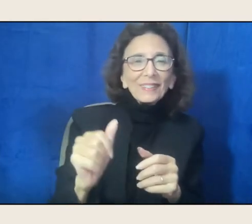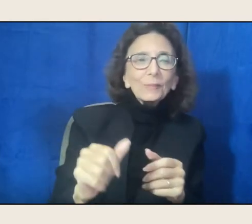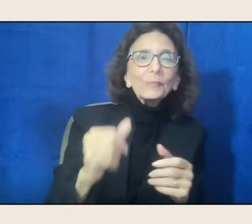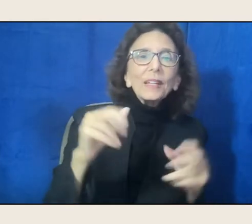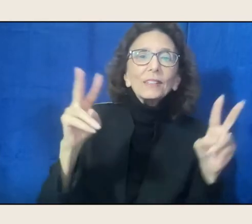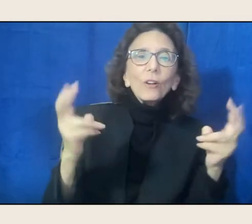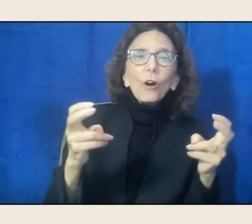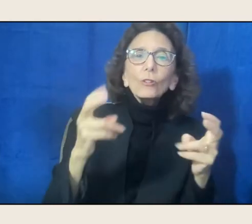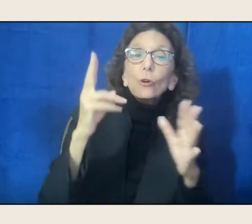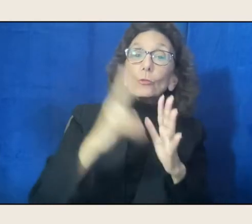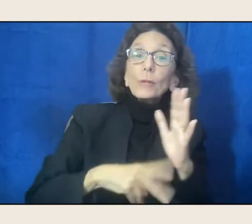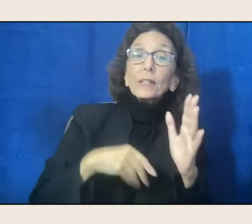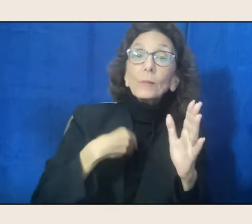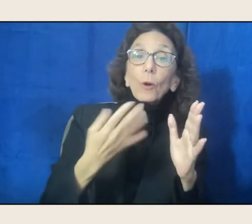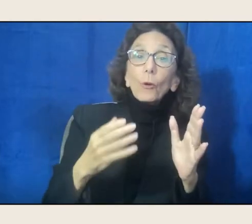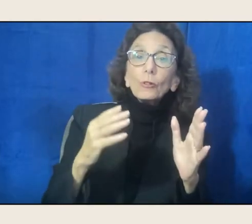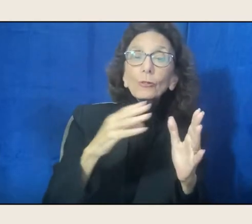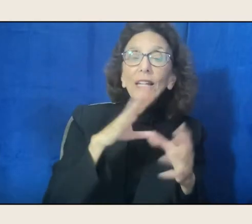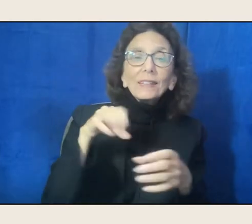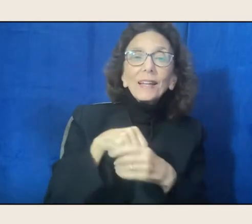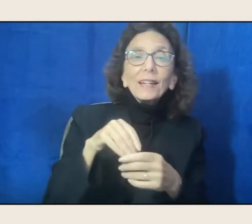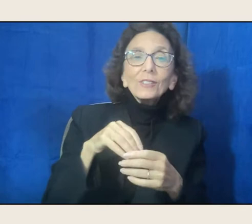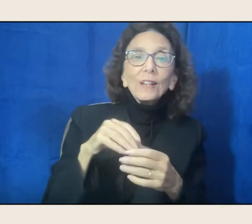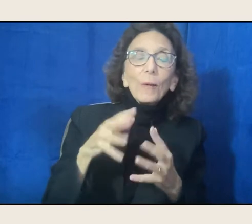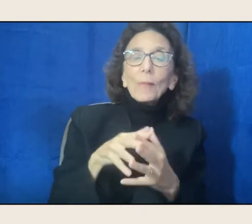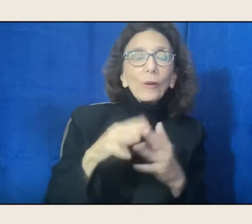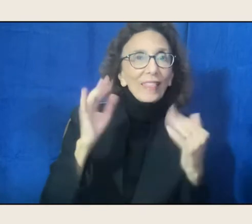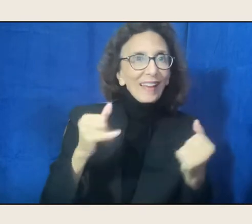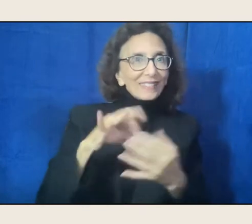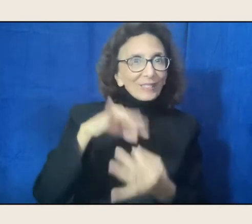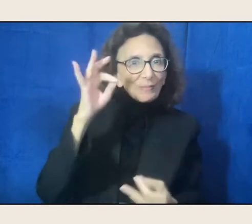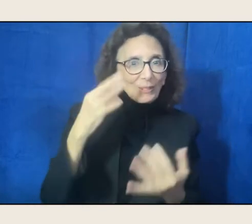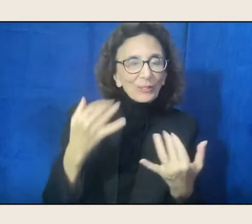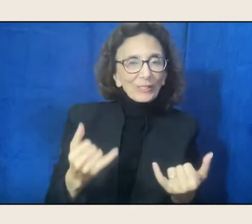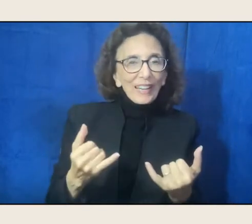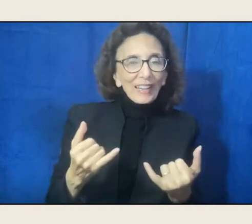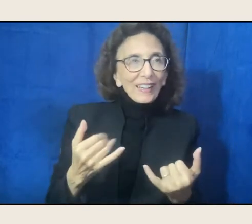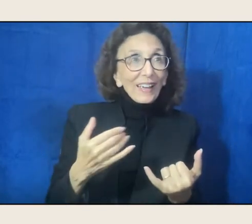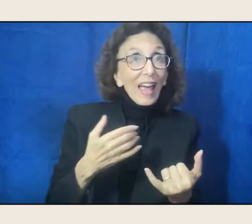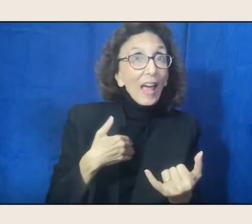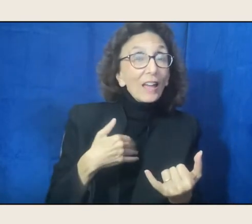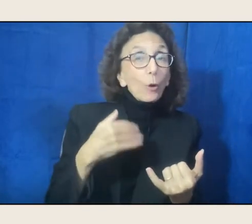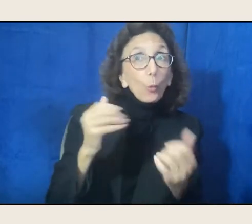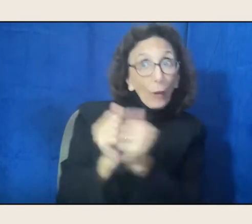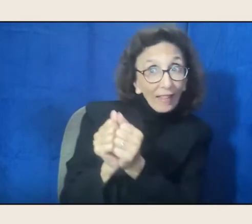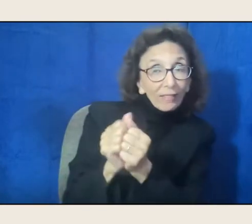That is the spirit of today's event with and in honor of our country's extraordinary